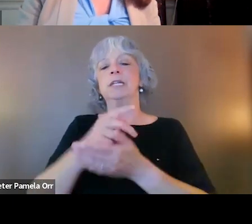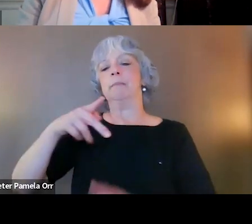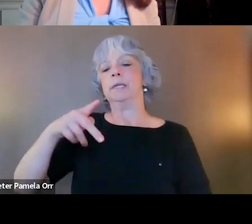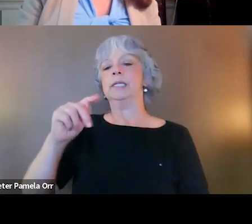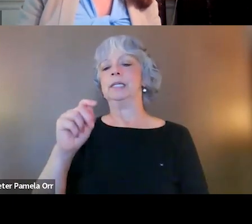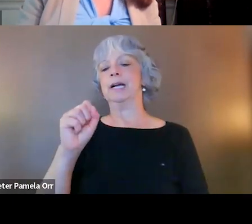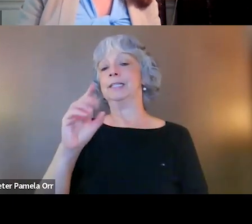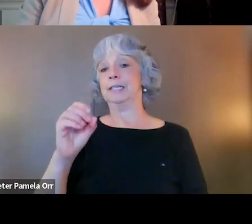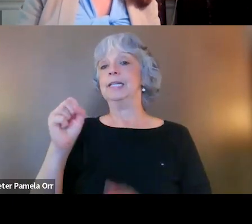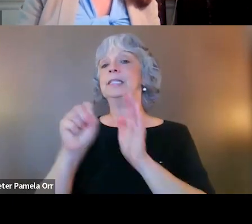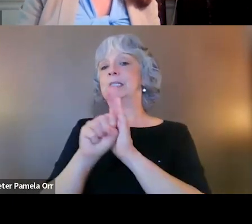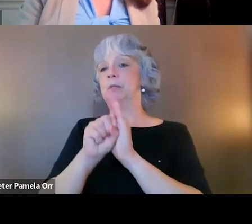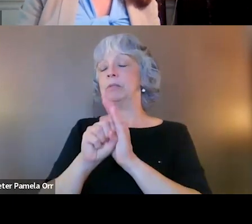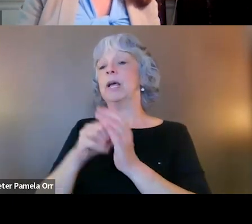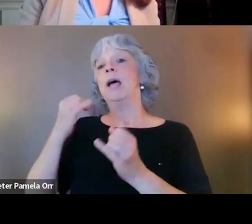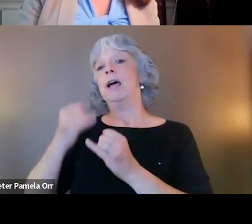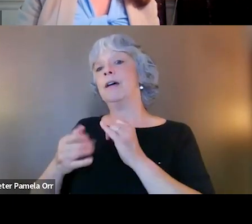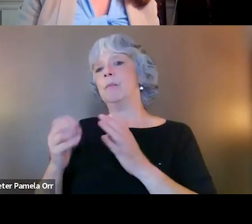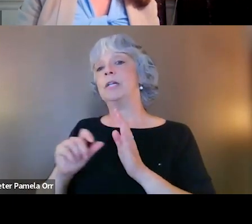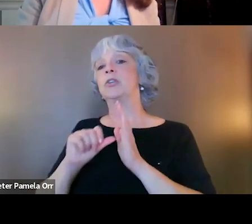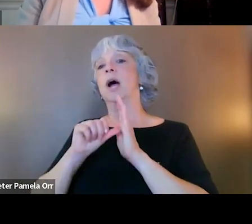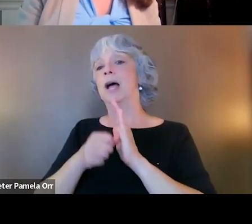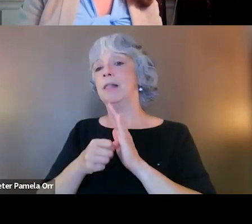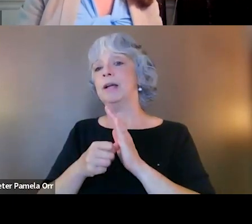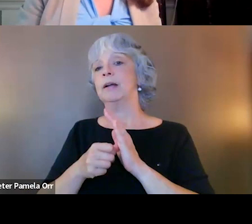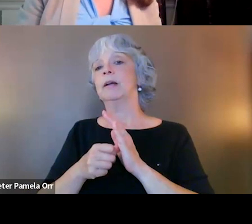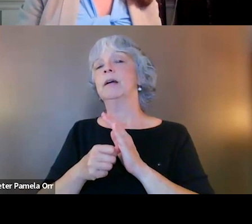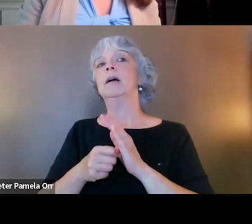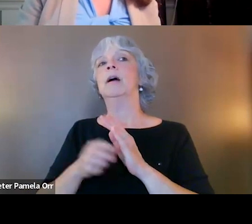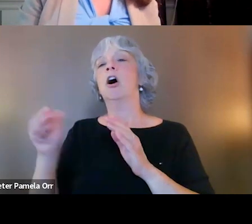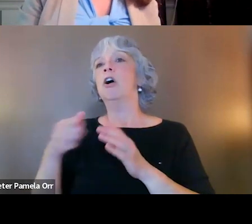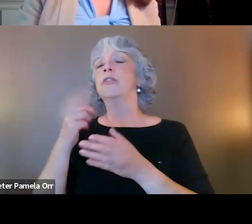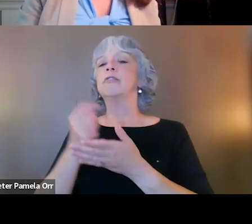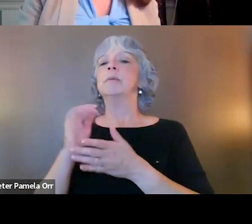And then finally, I wanna highlight a lot of people ask me about other treatments like seeking safety